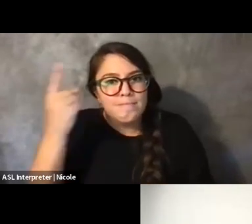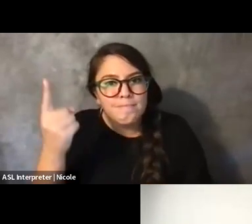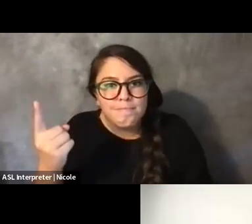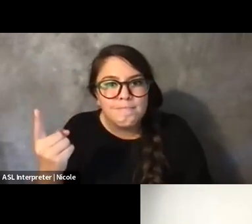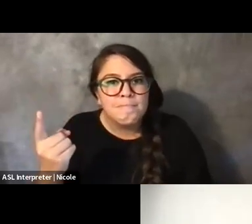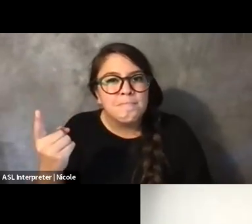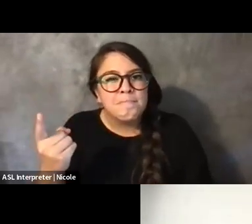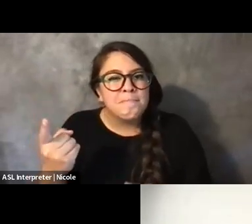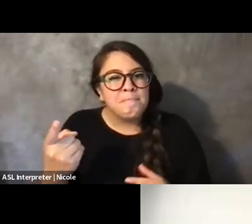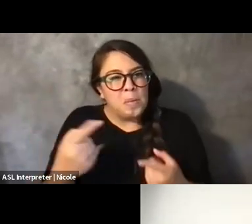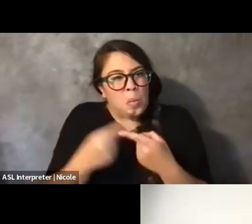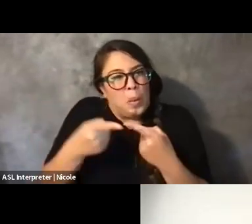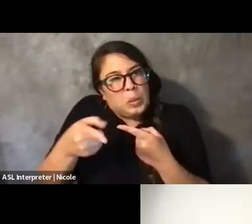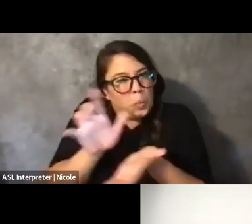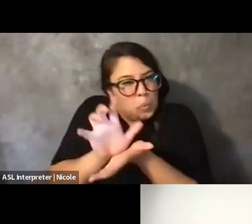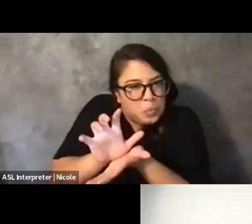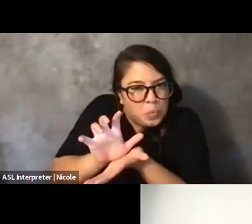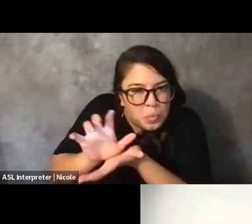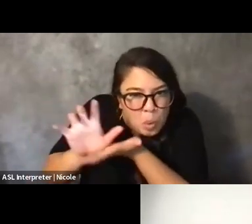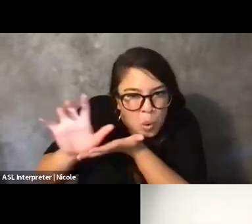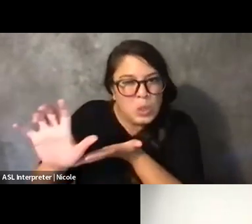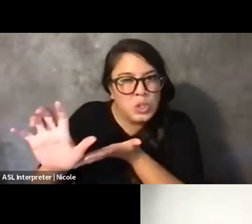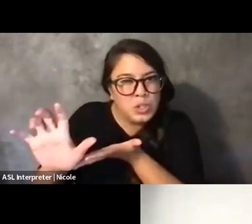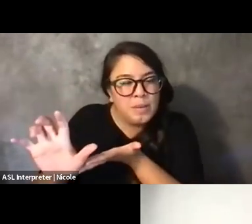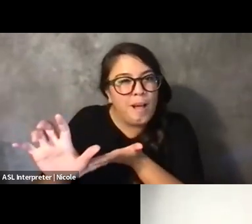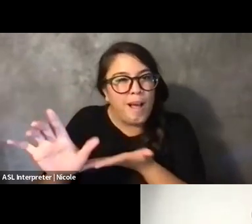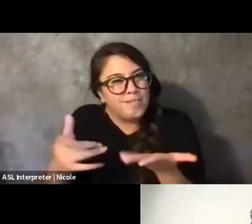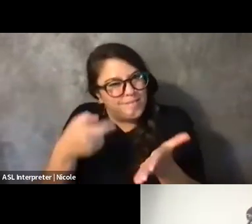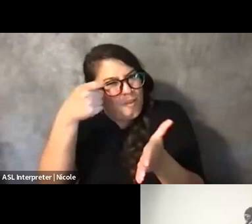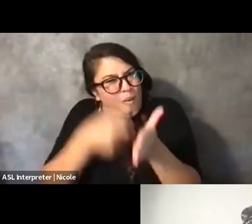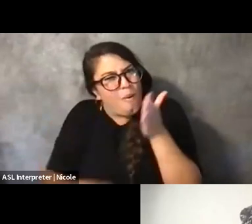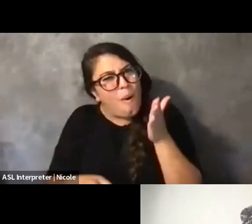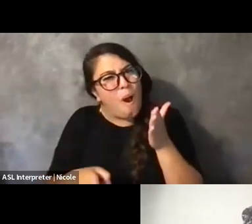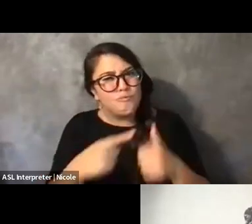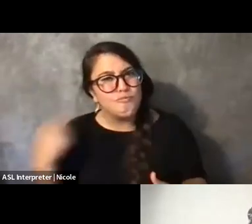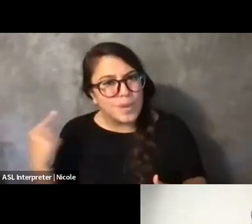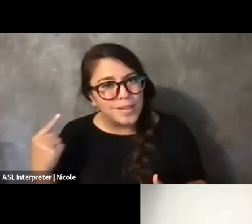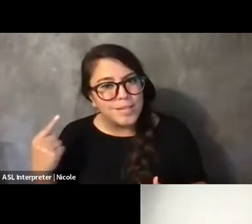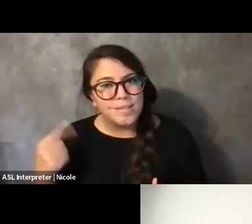It comes, like, at a cost. And I feel like that's unfortunate. It's more than unfortunate. It's not sustainable.